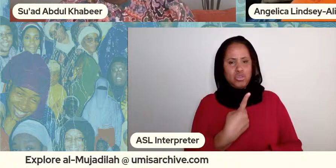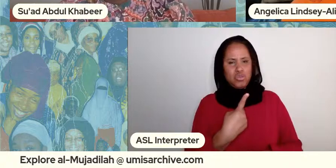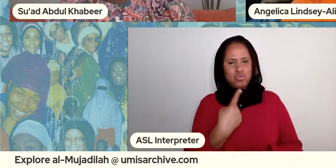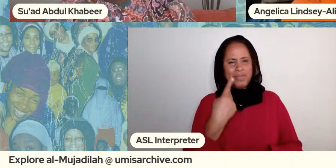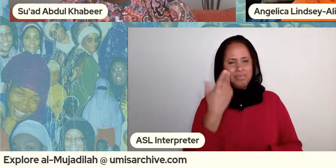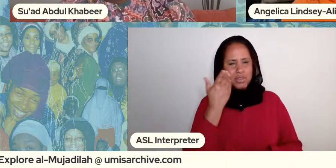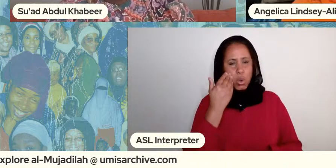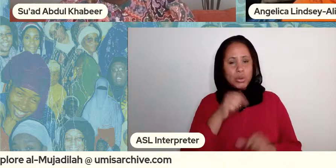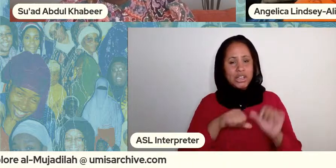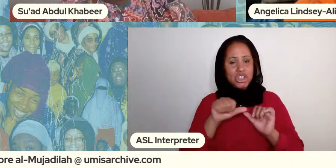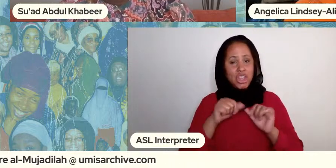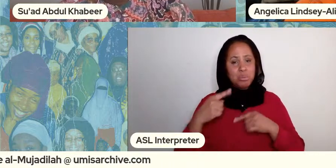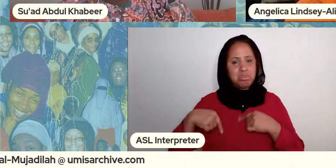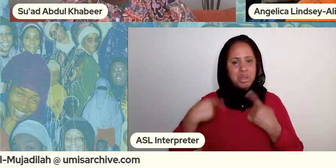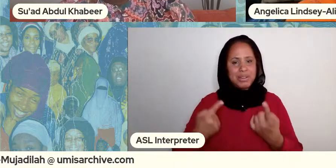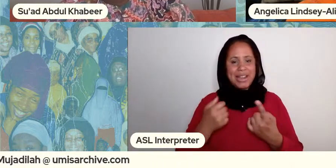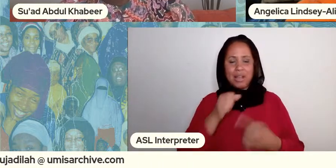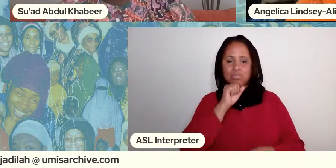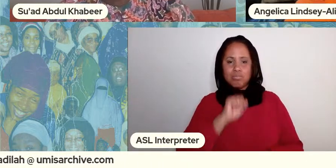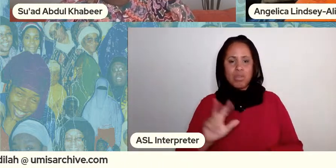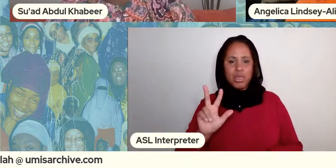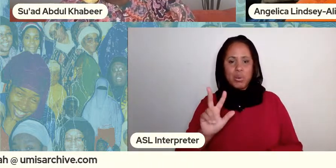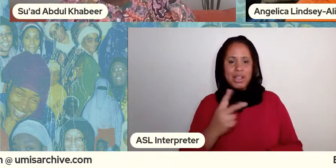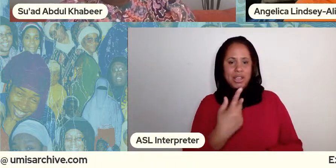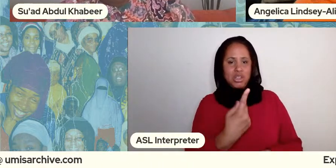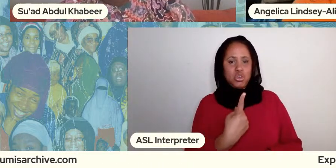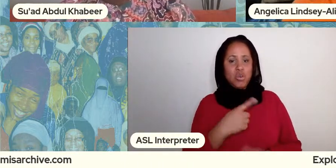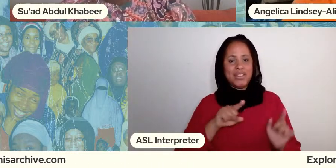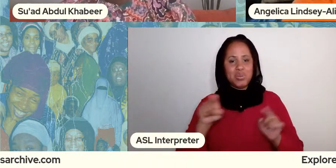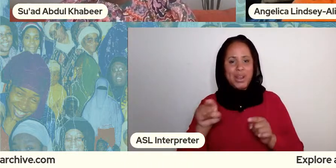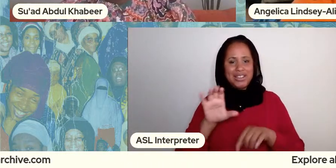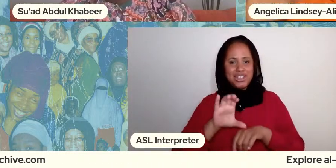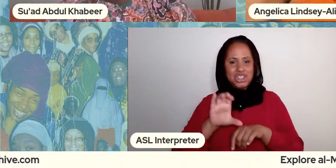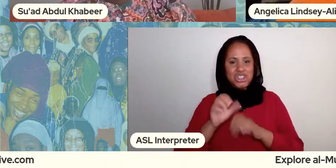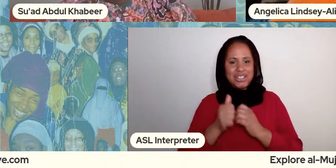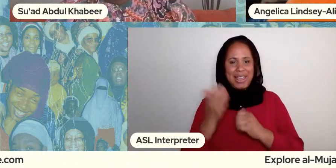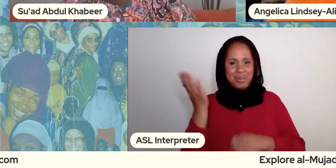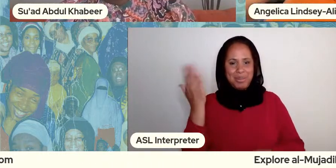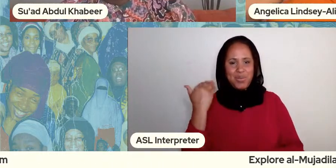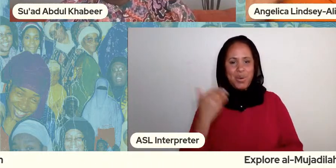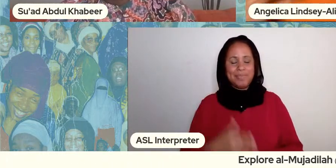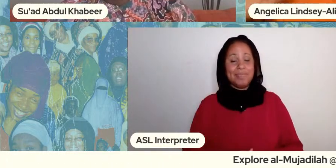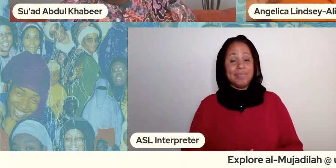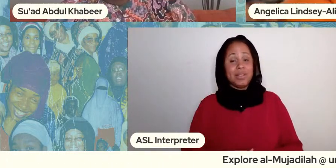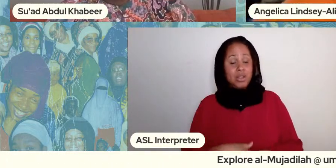we were three years old we went to church together and we're both moderators in this group and